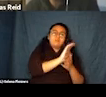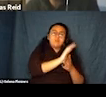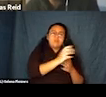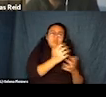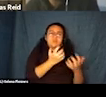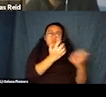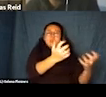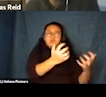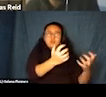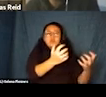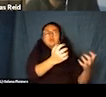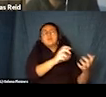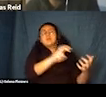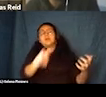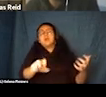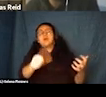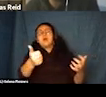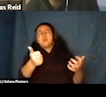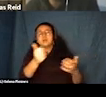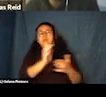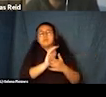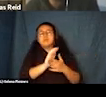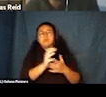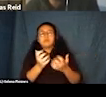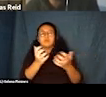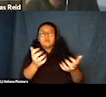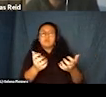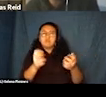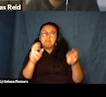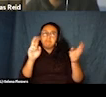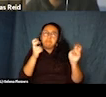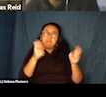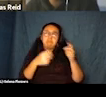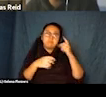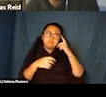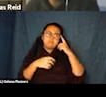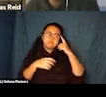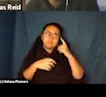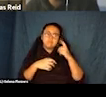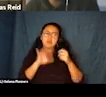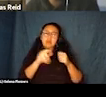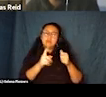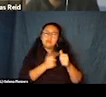And you all know you did the same thing. Unbeknownst to me, this would be our first experience